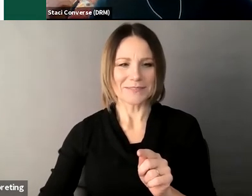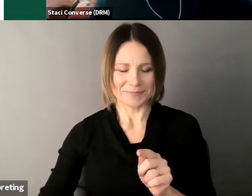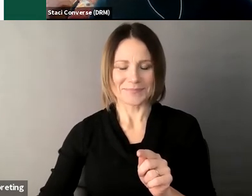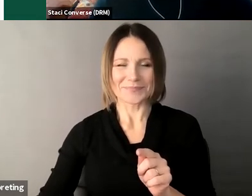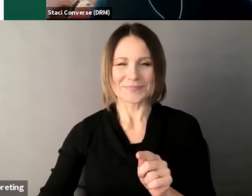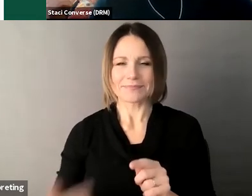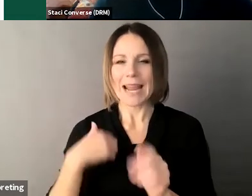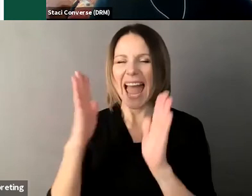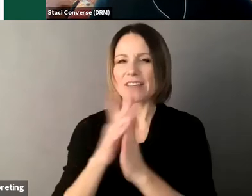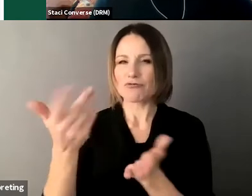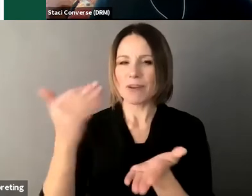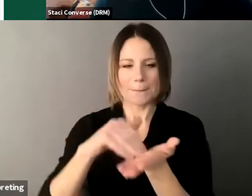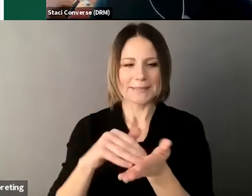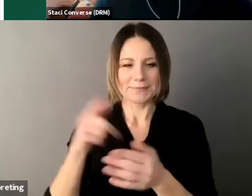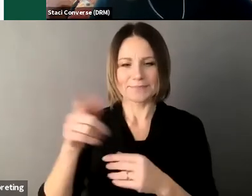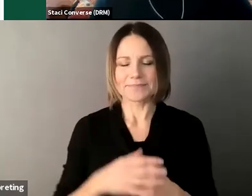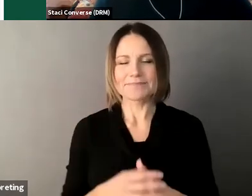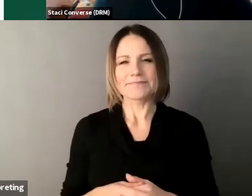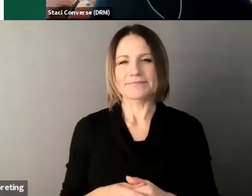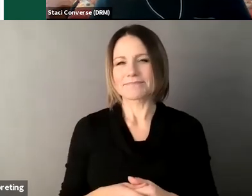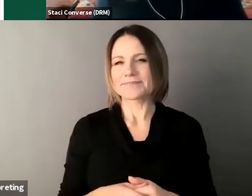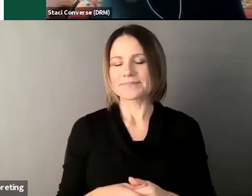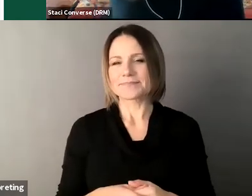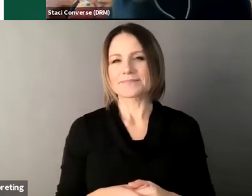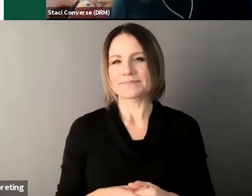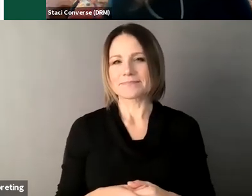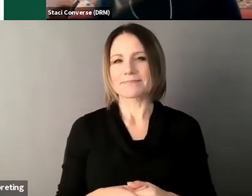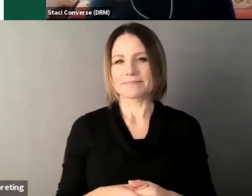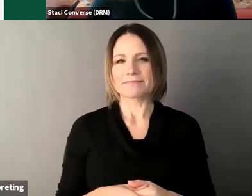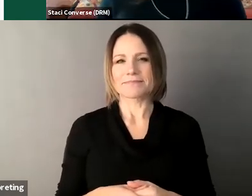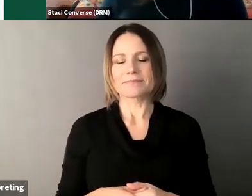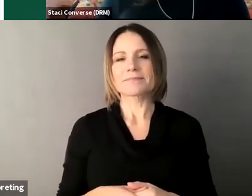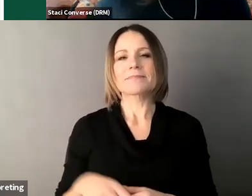um yeah so another really good change I think in this new guardianship law is that